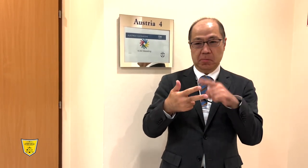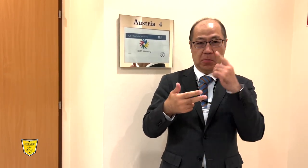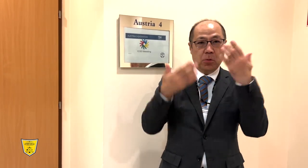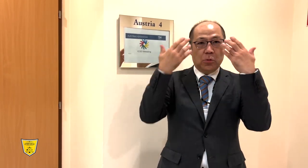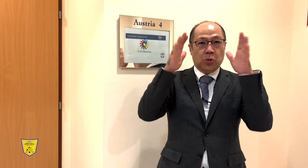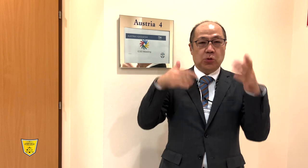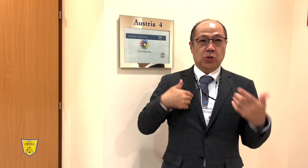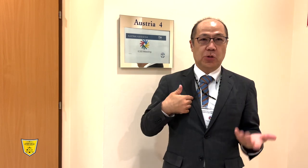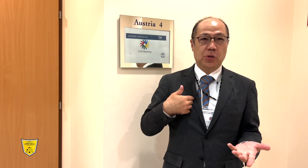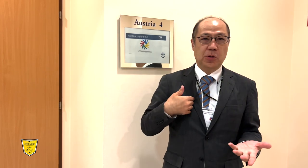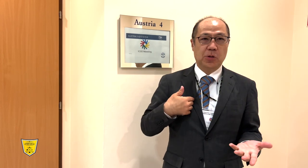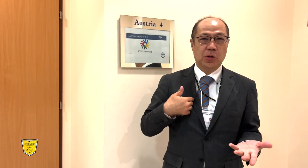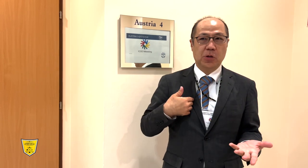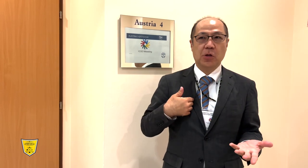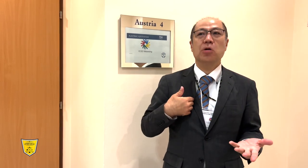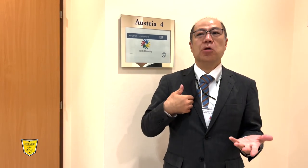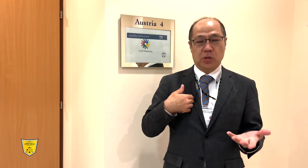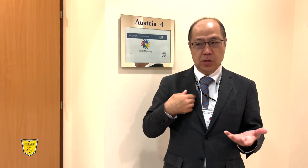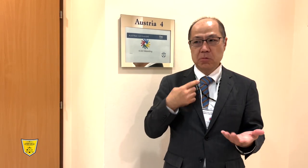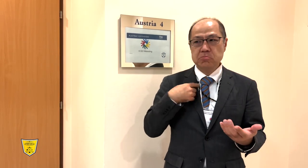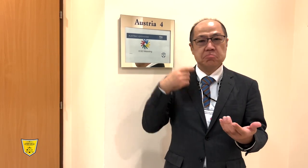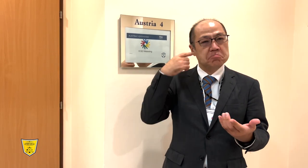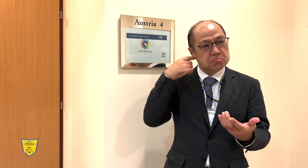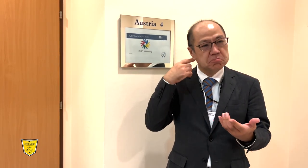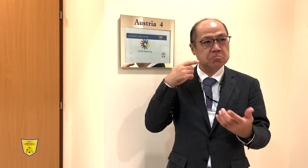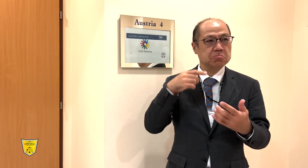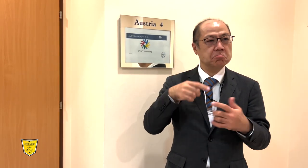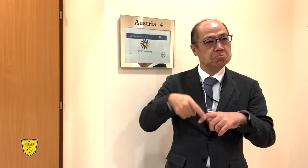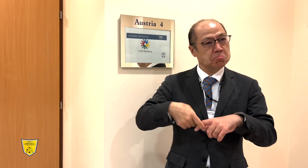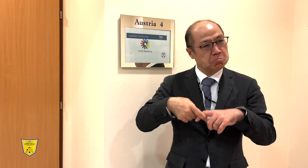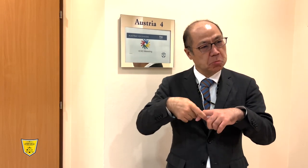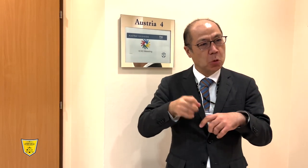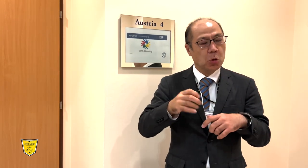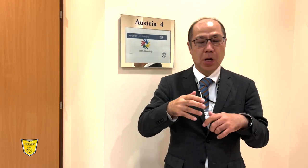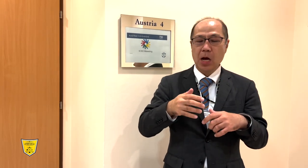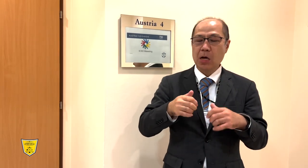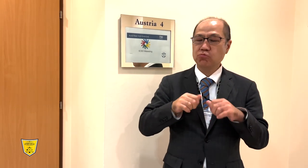I was unaware of this. Discussions on whether the Task Force